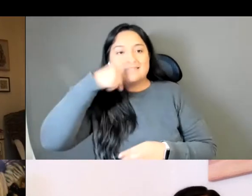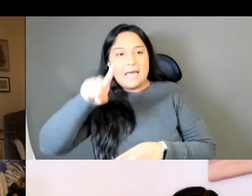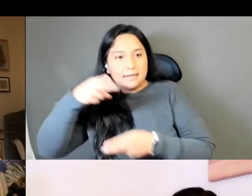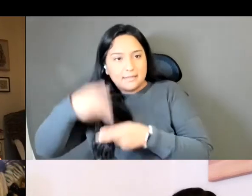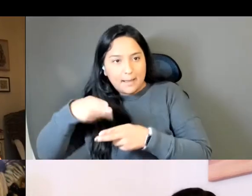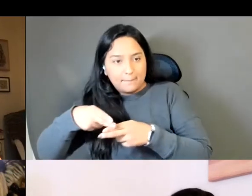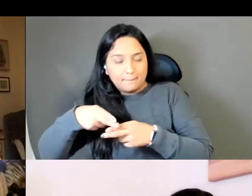Williams and Daniel.